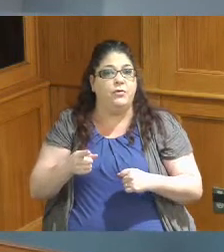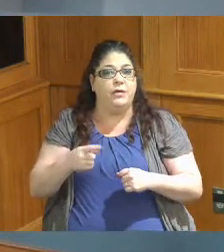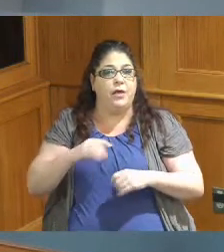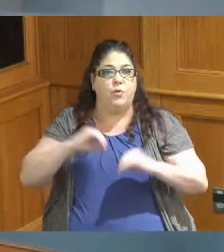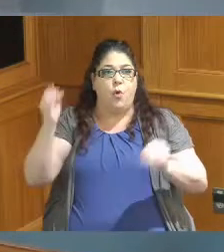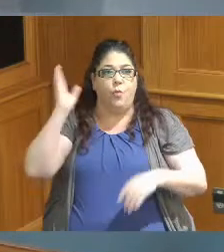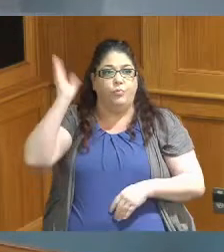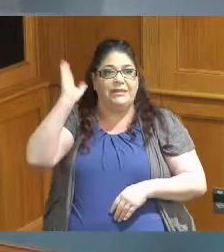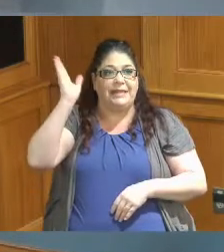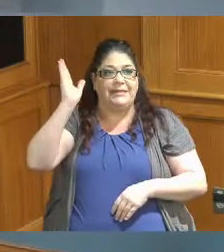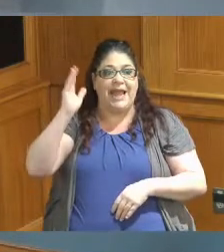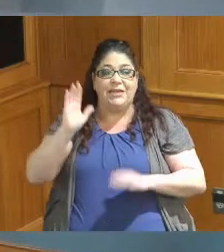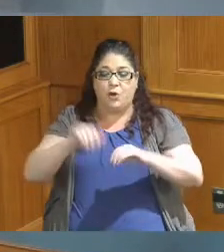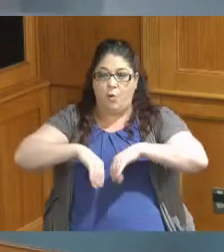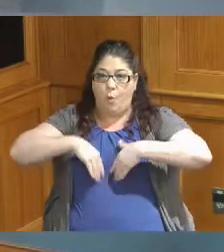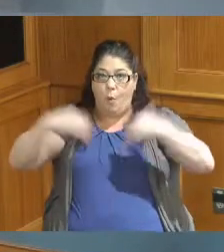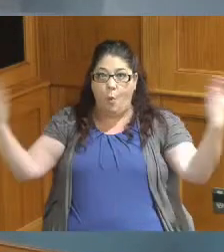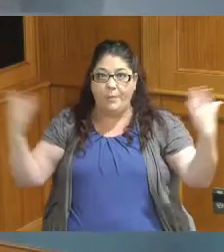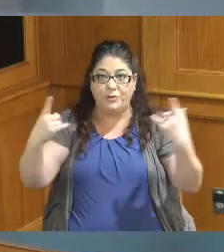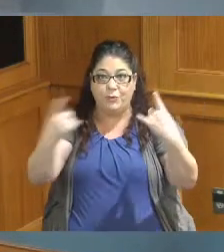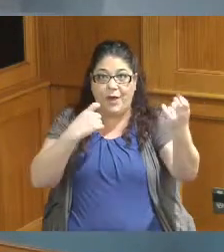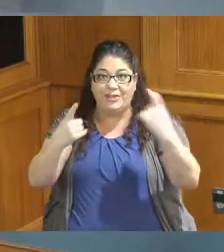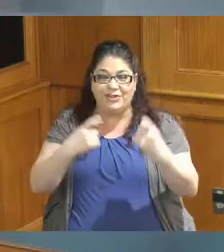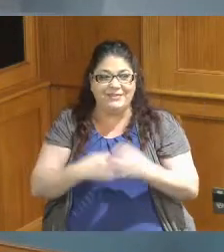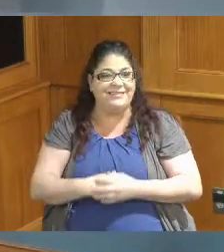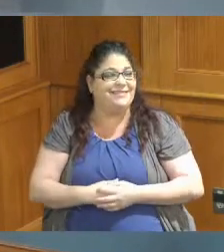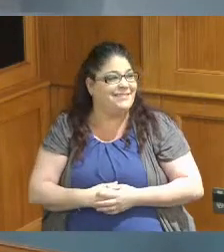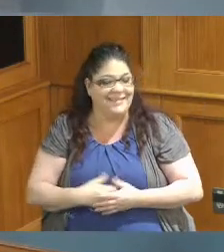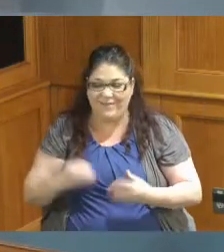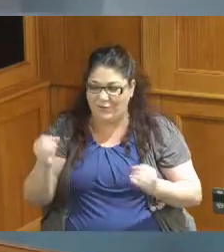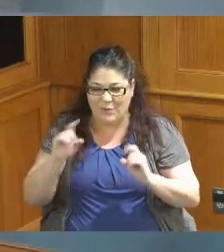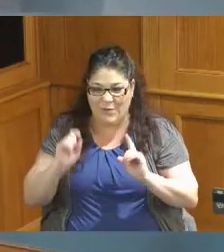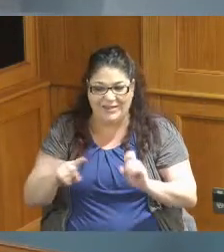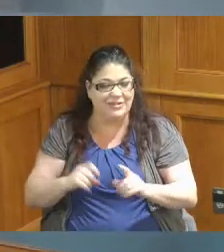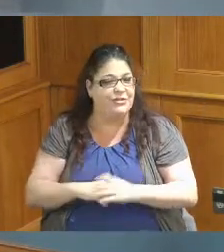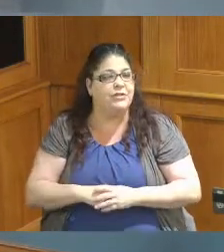so I have no questions but thank you thank you for what you did Brian of the group that's right